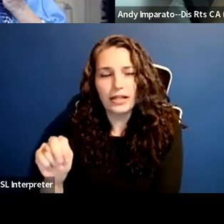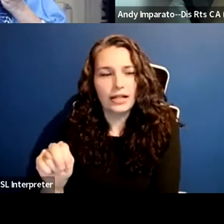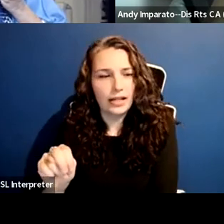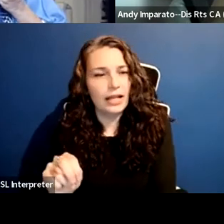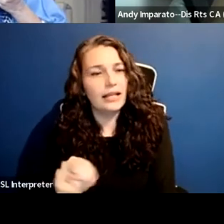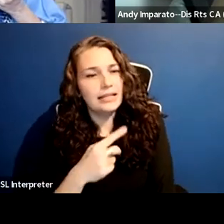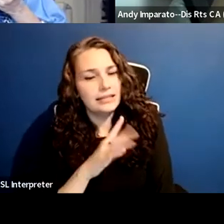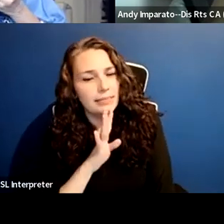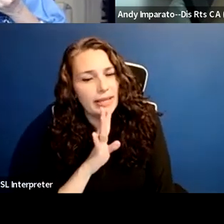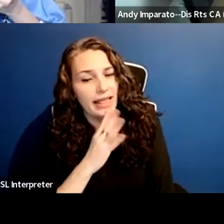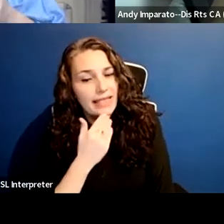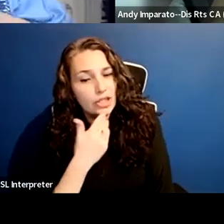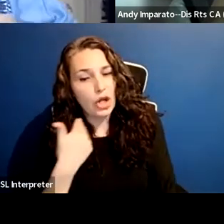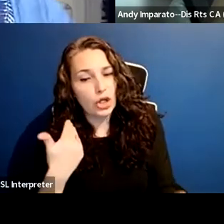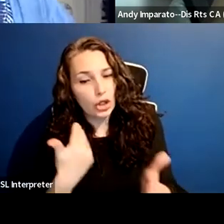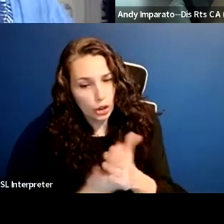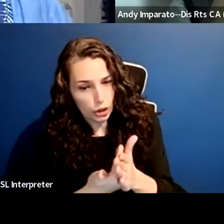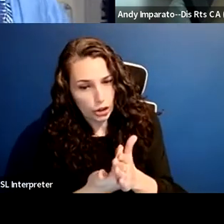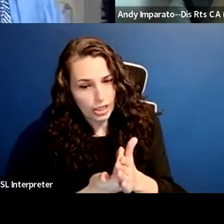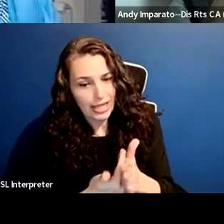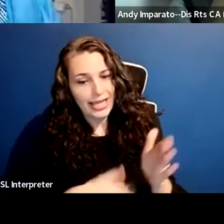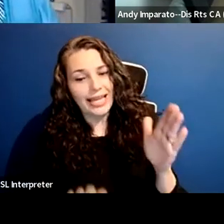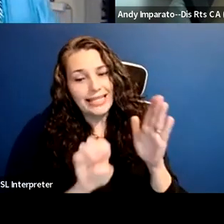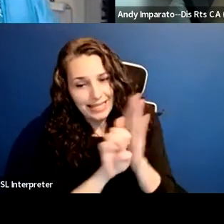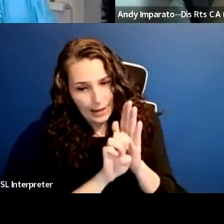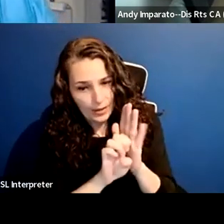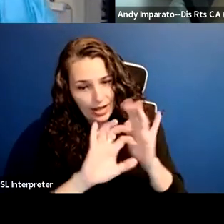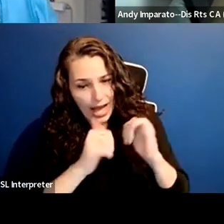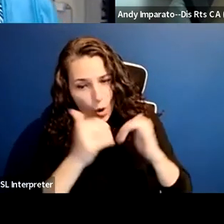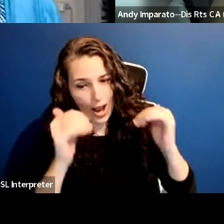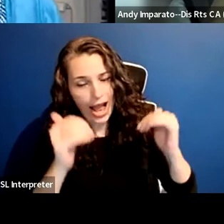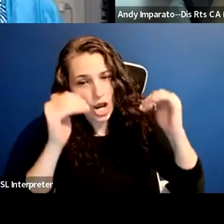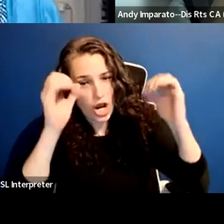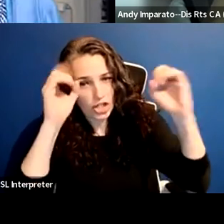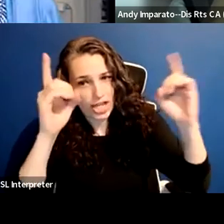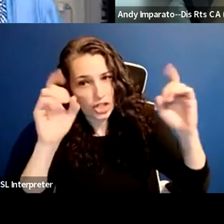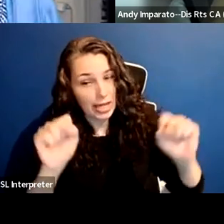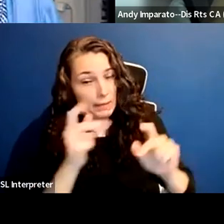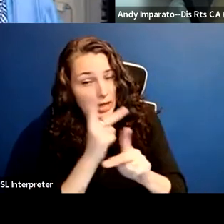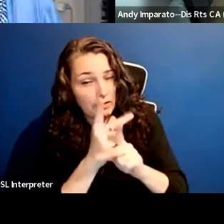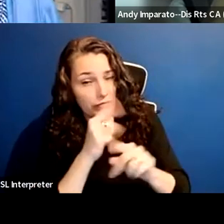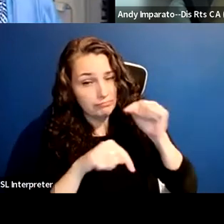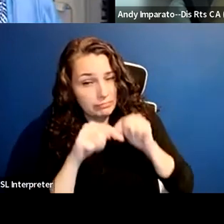where we can take good programs and make them better. Let me circle back. Judy, I'm not sure if everyone understands.